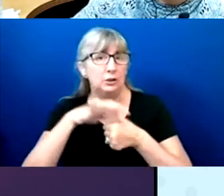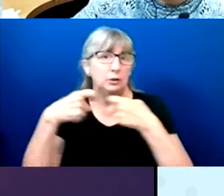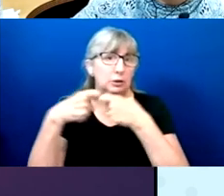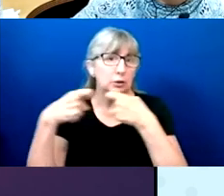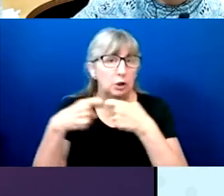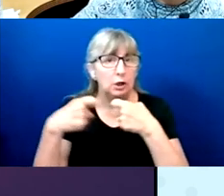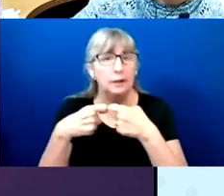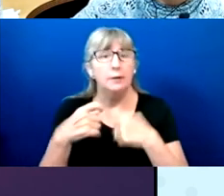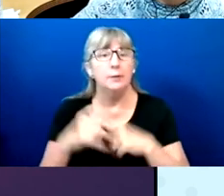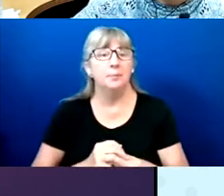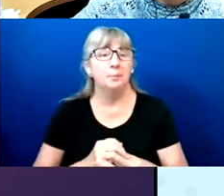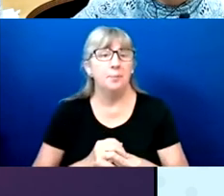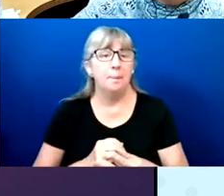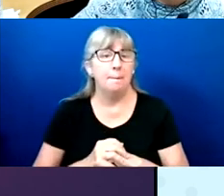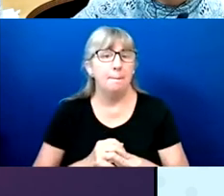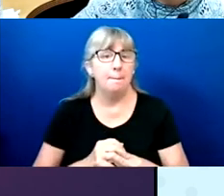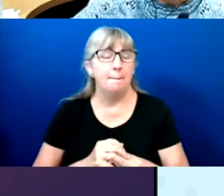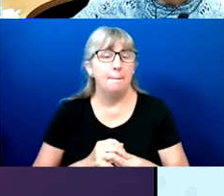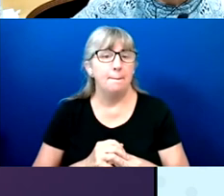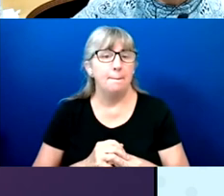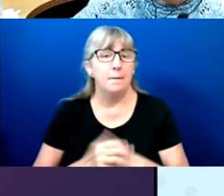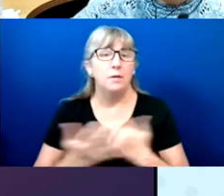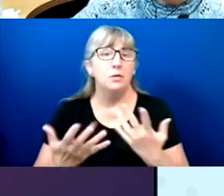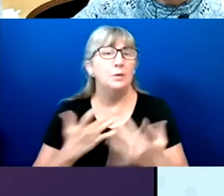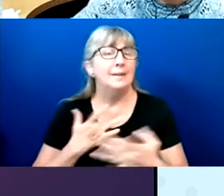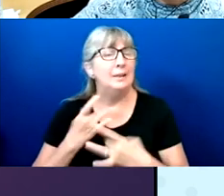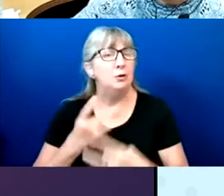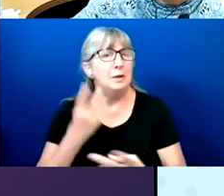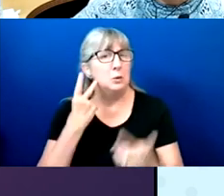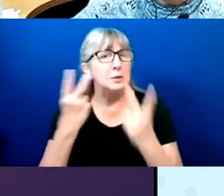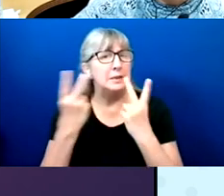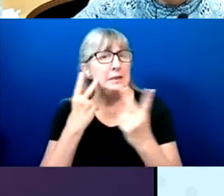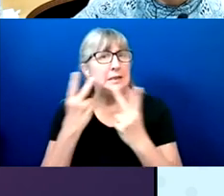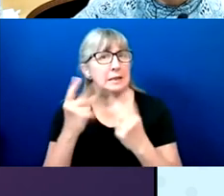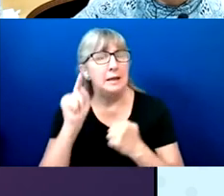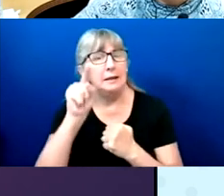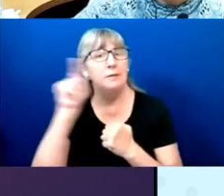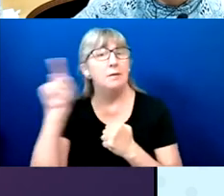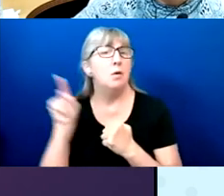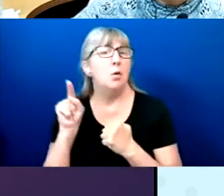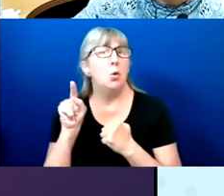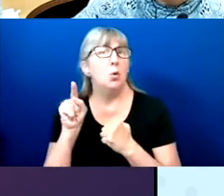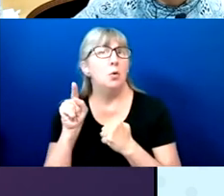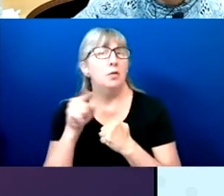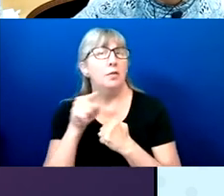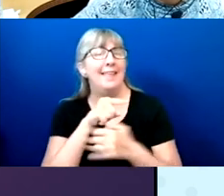So it's interesting to see that even though these systems have not been, well, in some